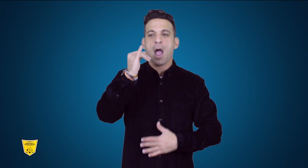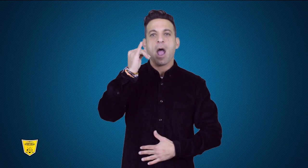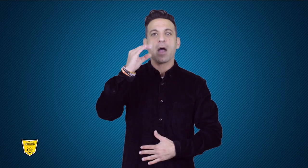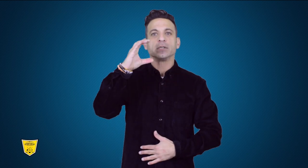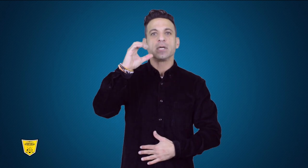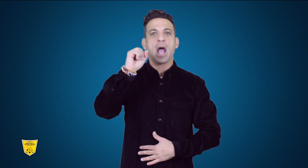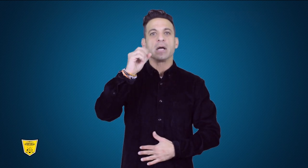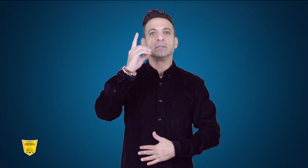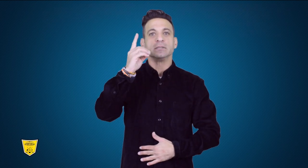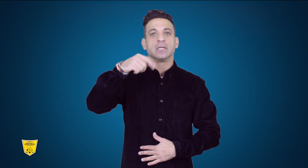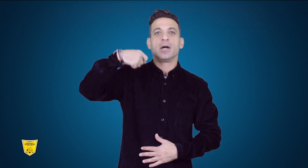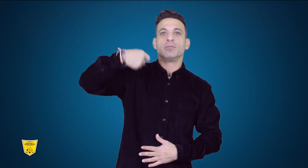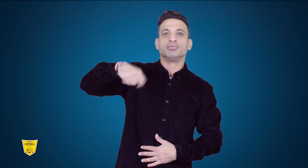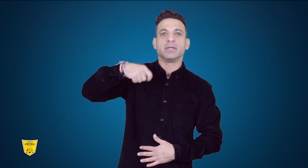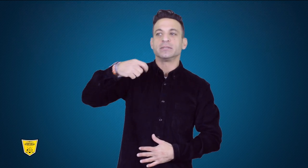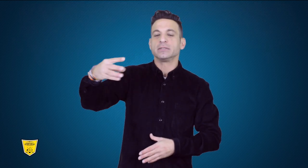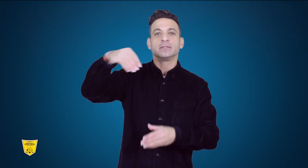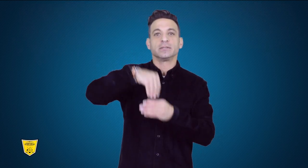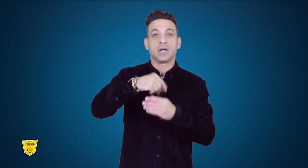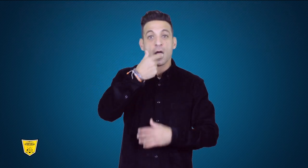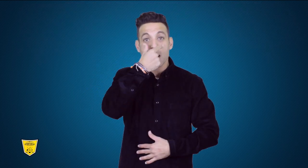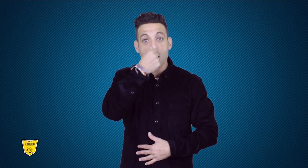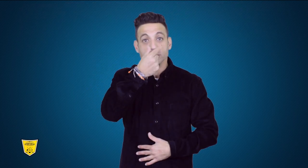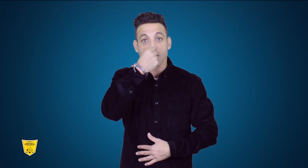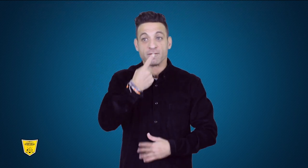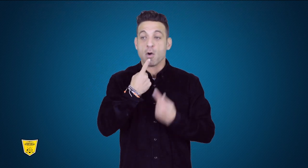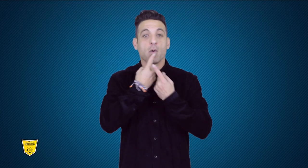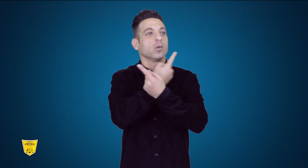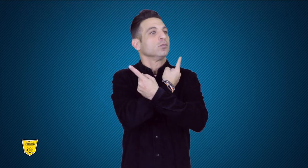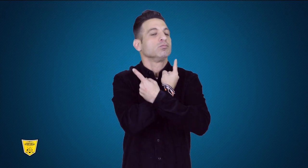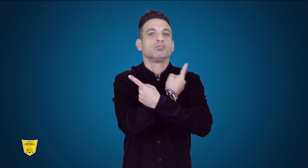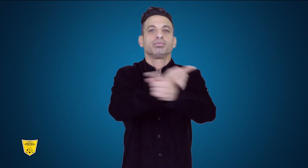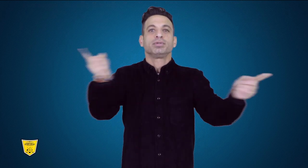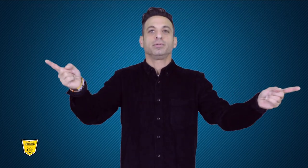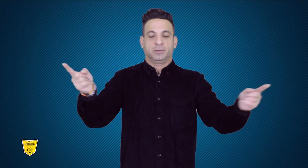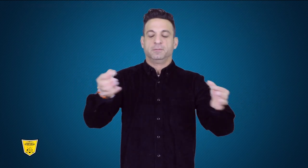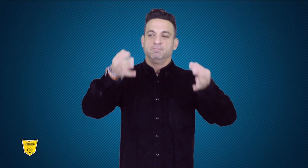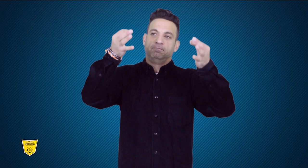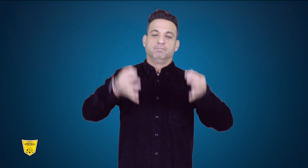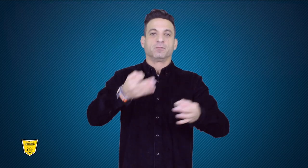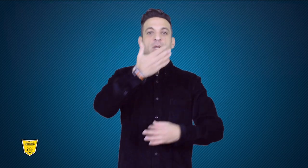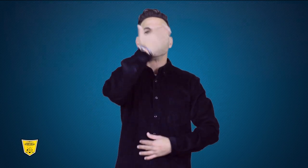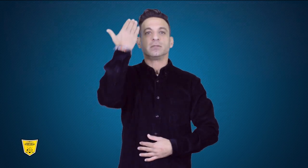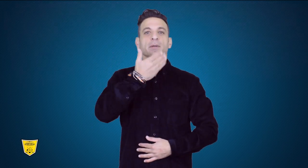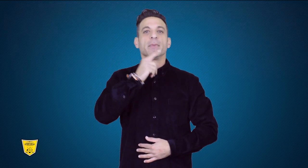and ICSD president Gustavo confirmed that Summer Deaflympics